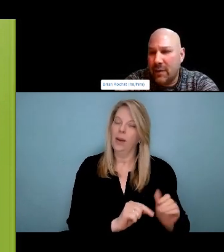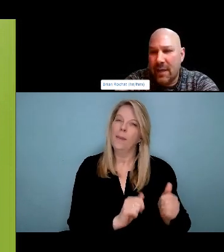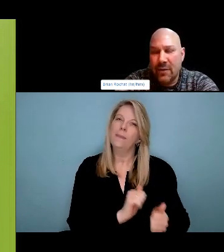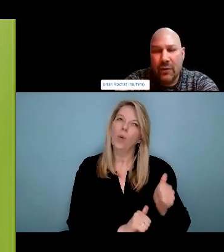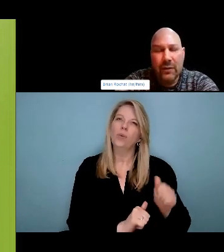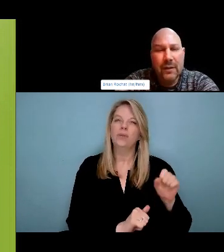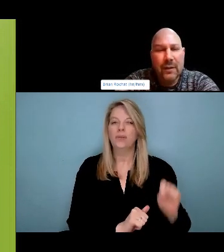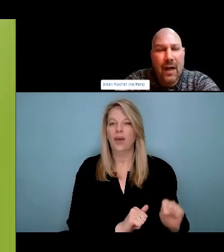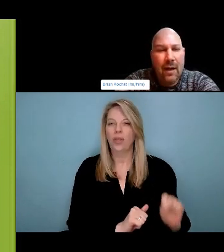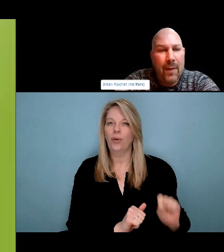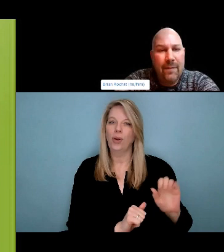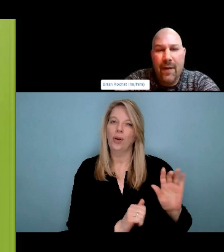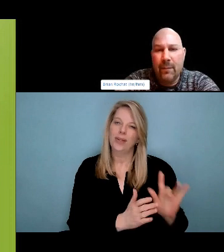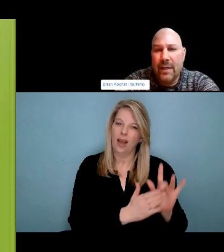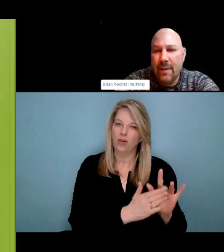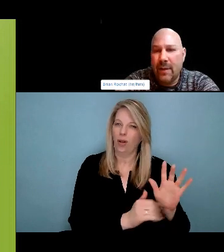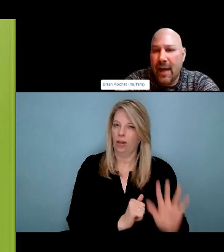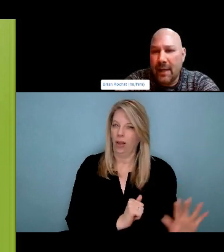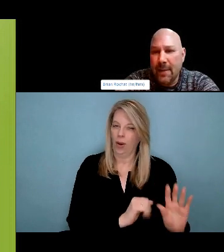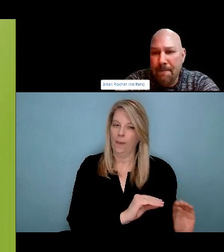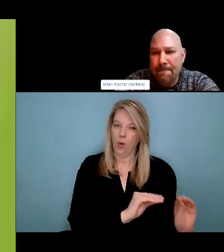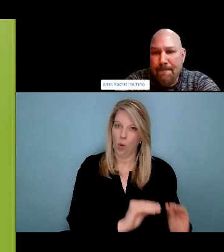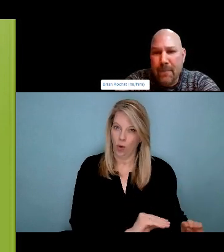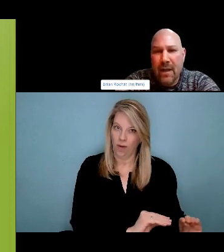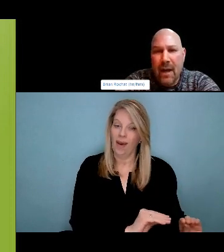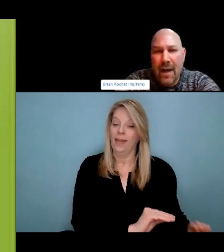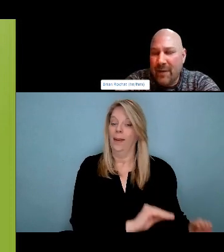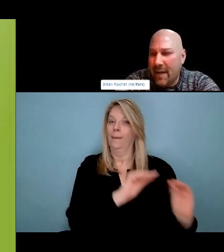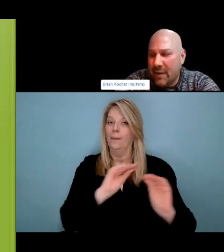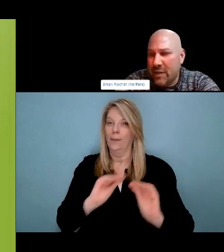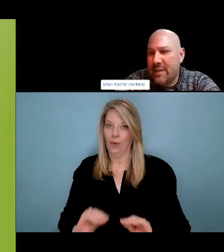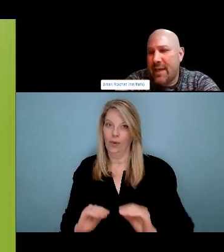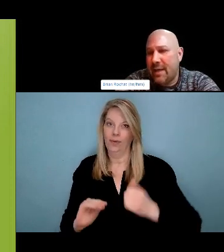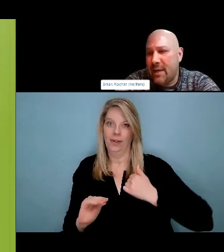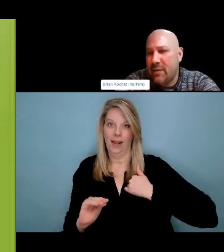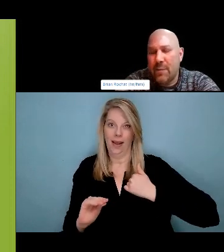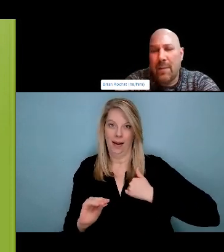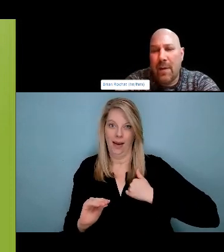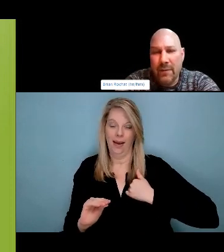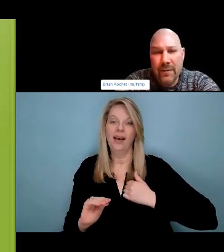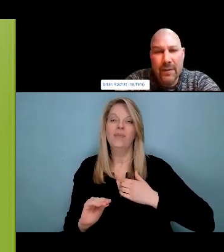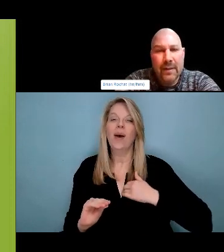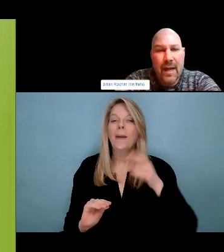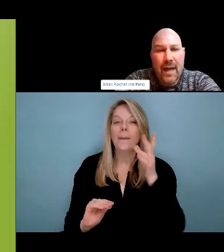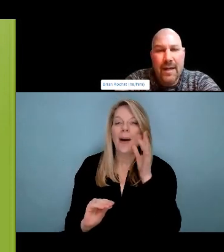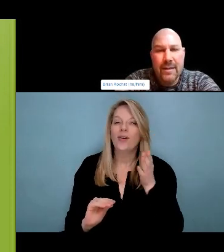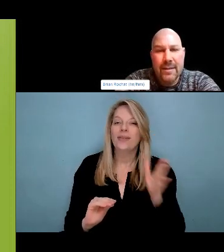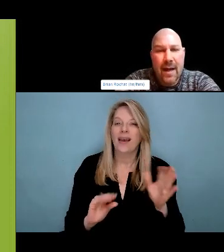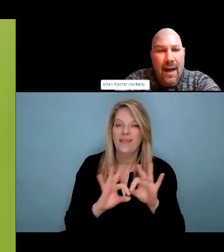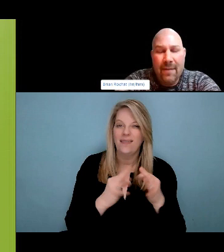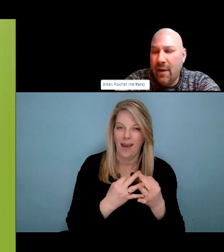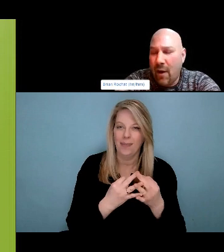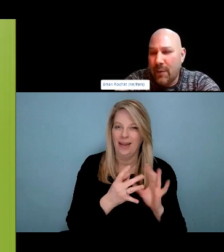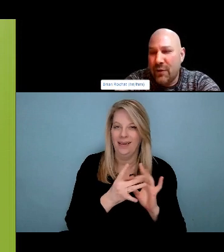And then up in the top corners, Edna Stevens, who is my mother-in-law, and she's been my